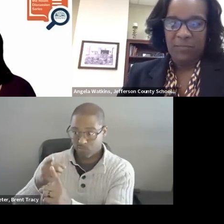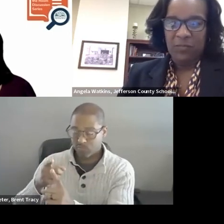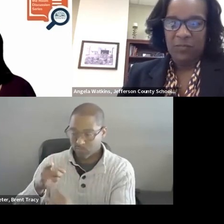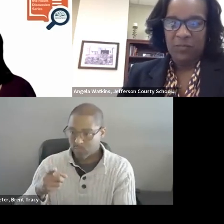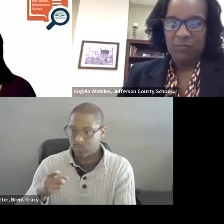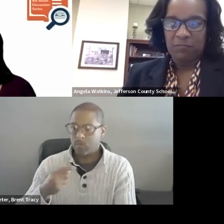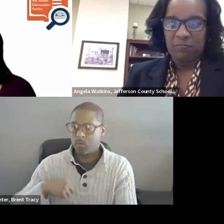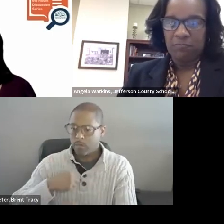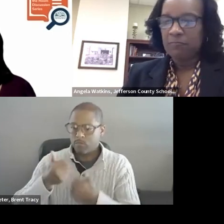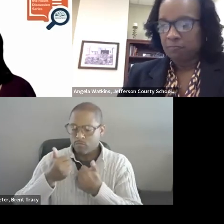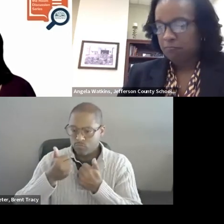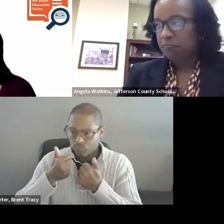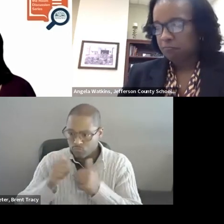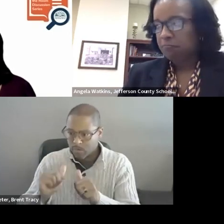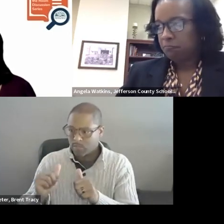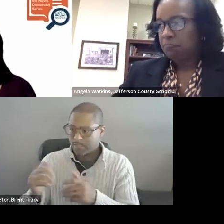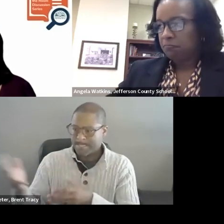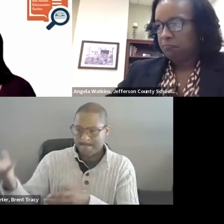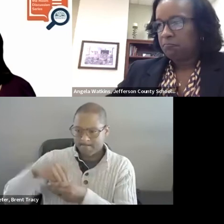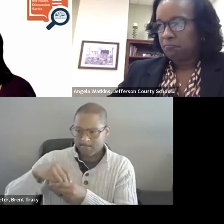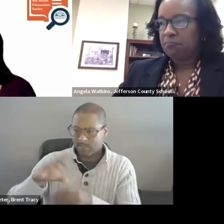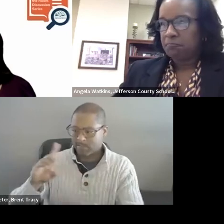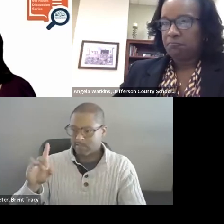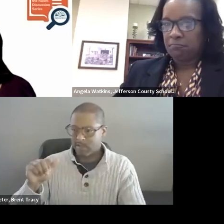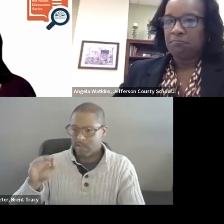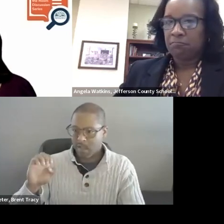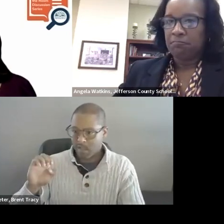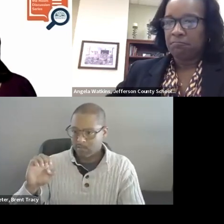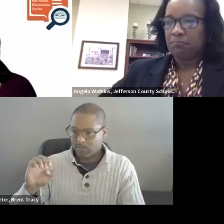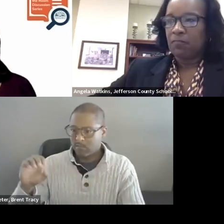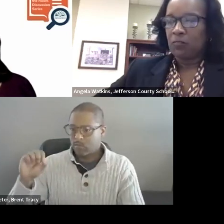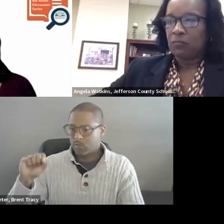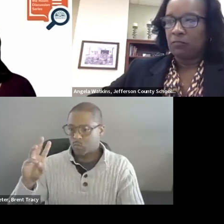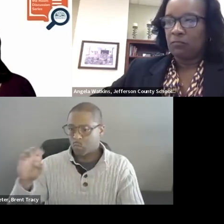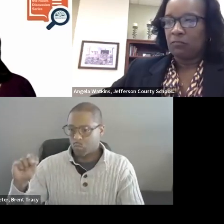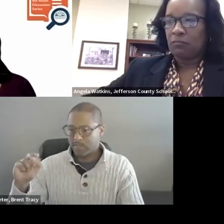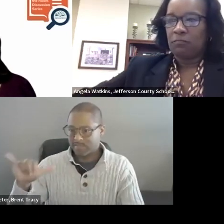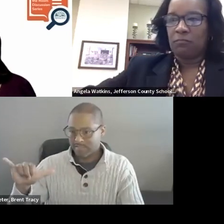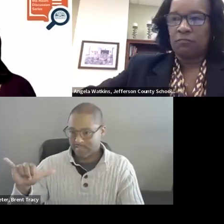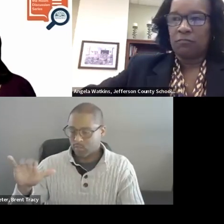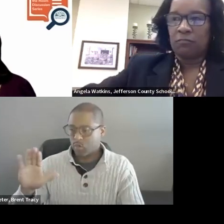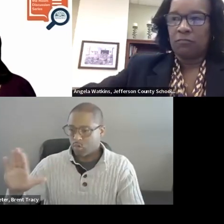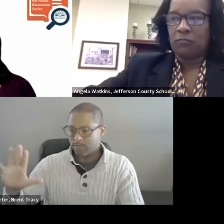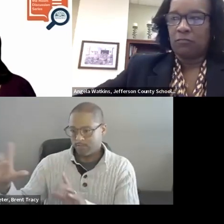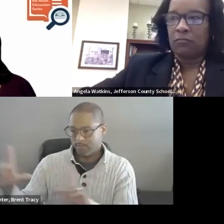Sweeney's framework and it's really about looking at those specific areas